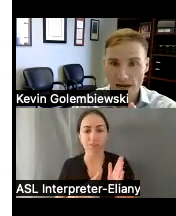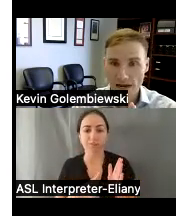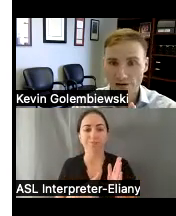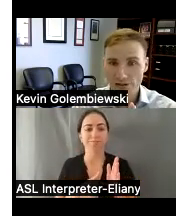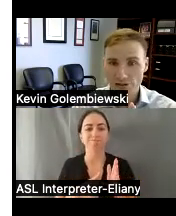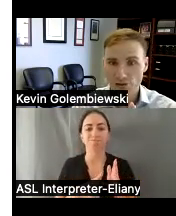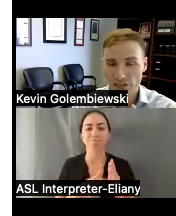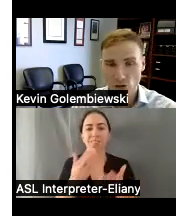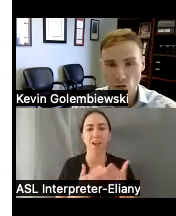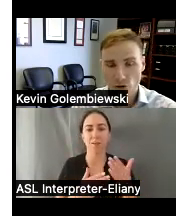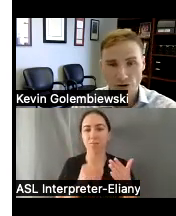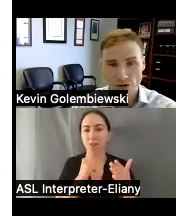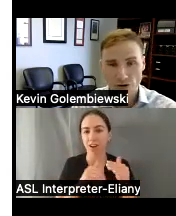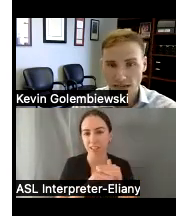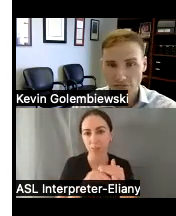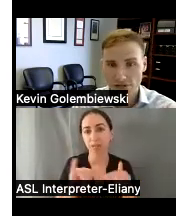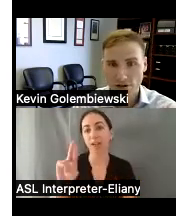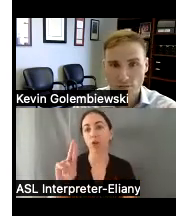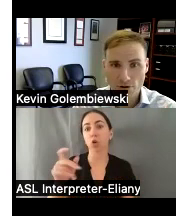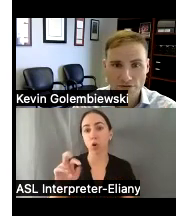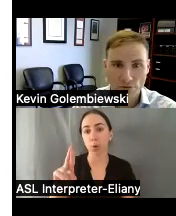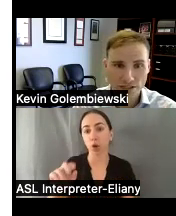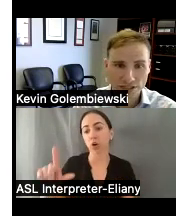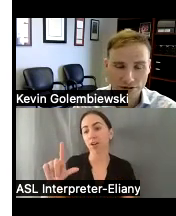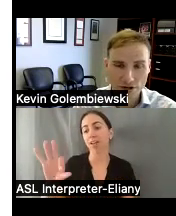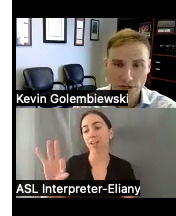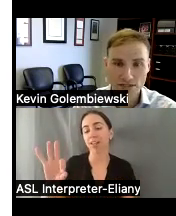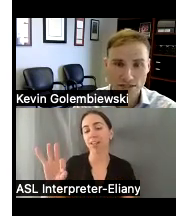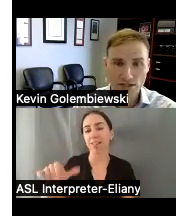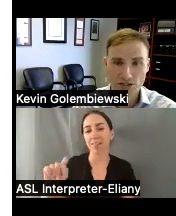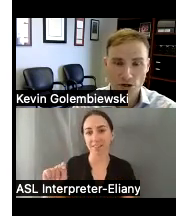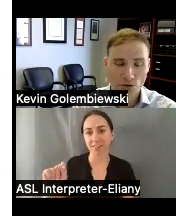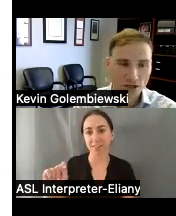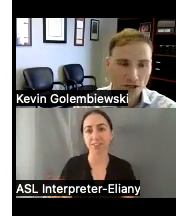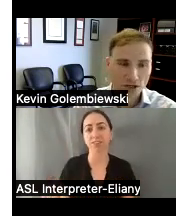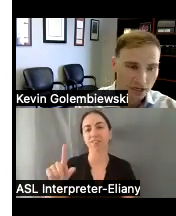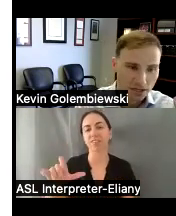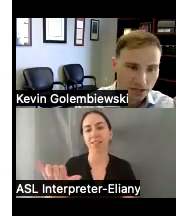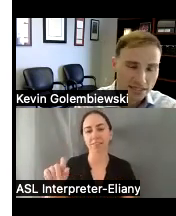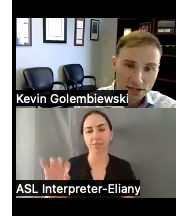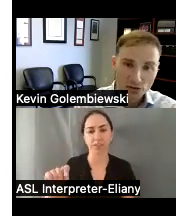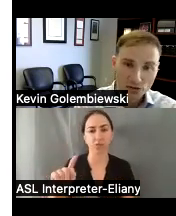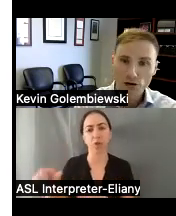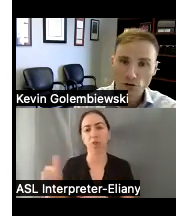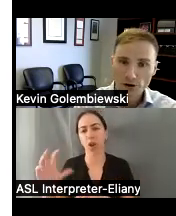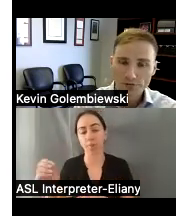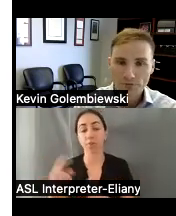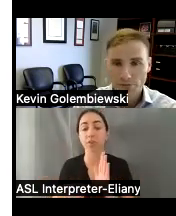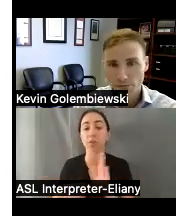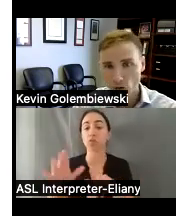barriers to using Uber and Lyft and other private ride share companies so say you call an Uber the